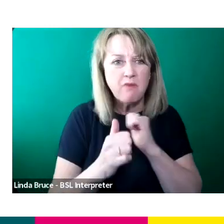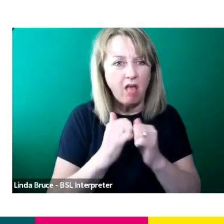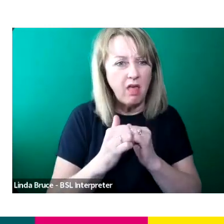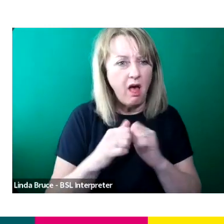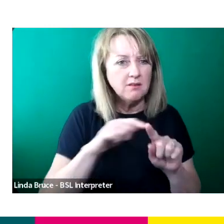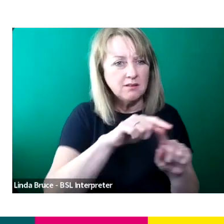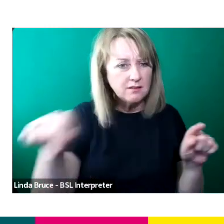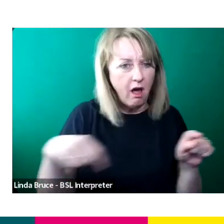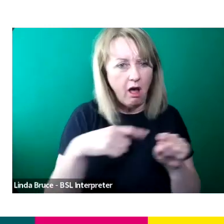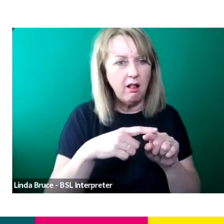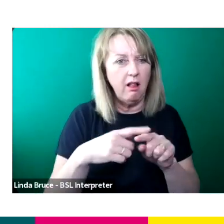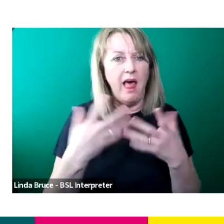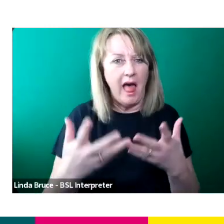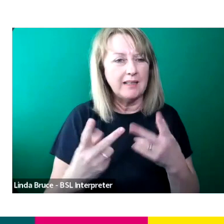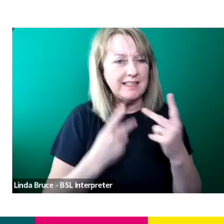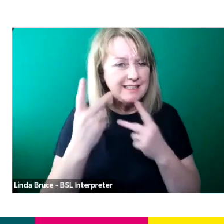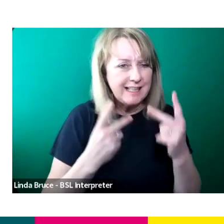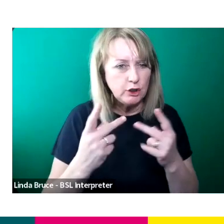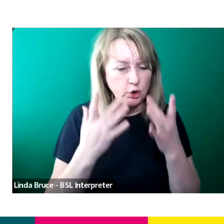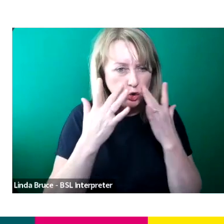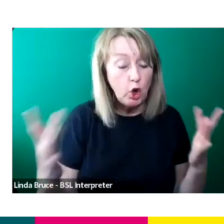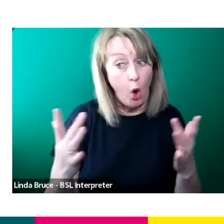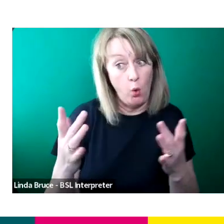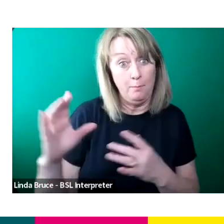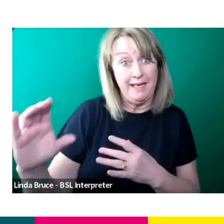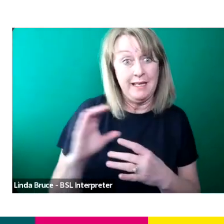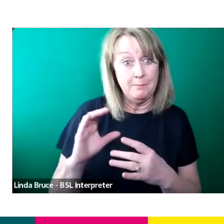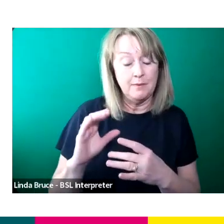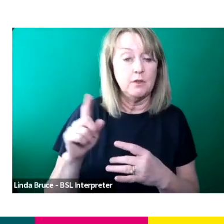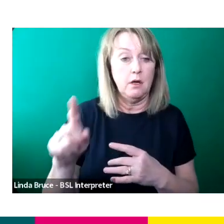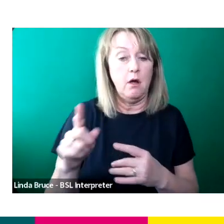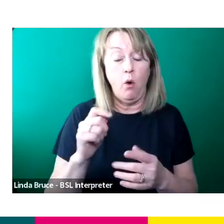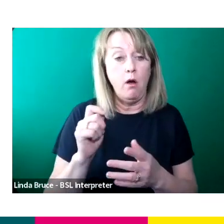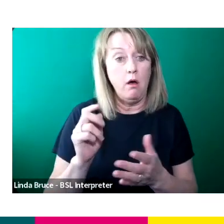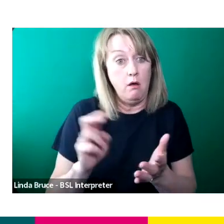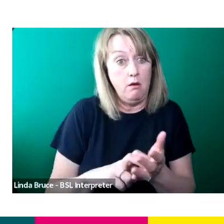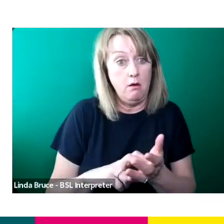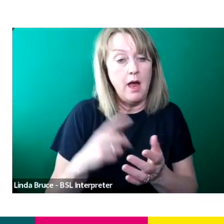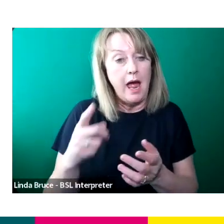show we got commissioned and most recently before I joined the talent team Love Island,